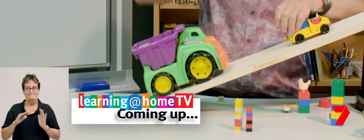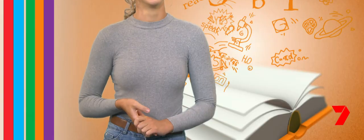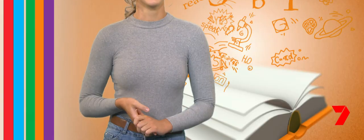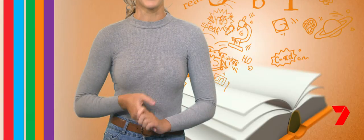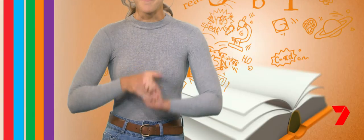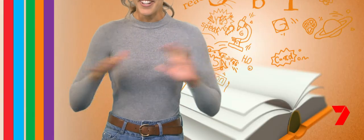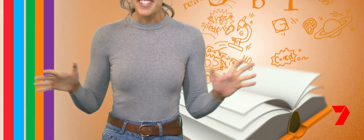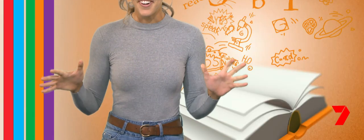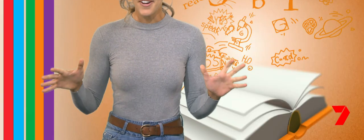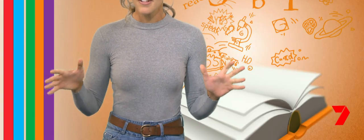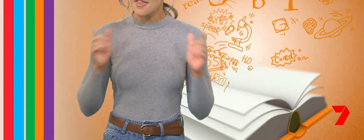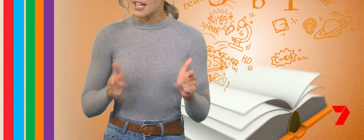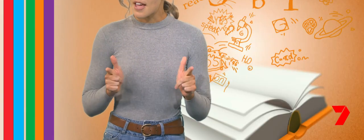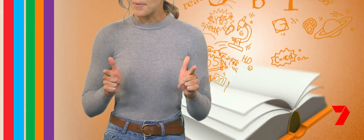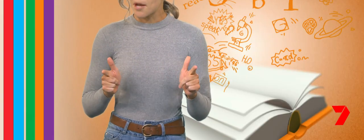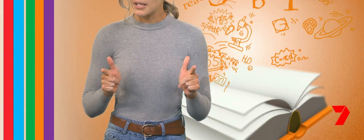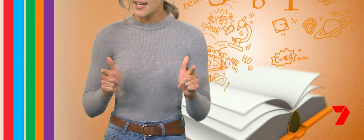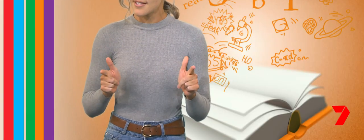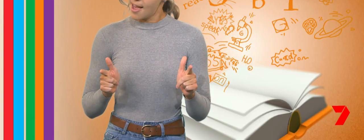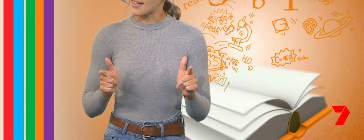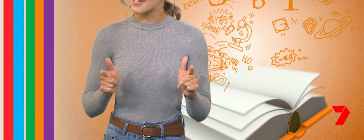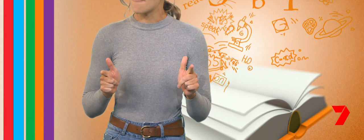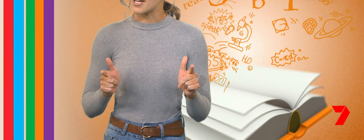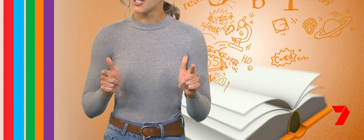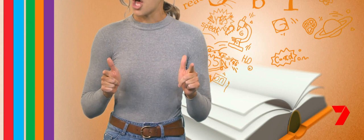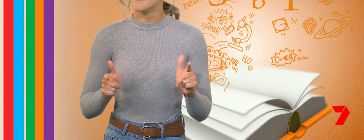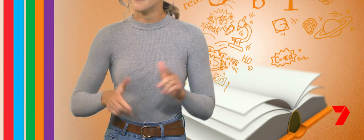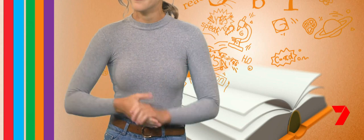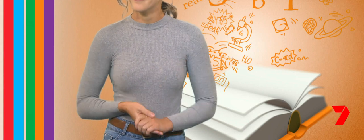So, good morning to all, thinking caps on, please, and let’s get ready to learn.